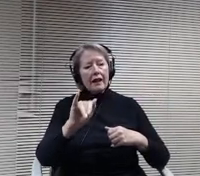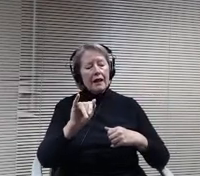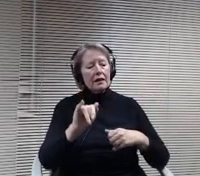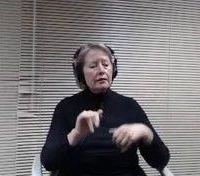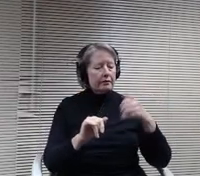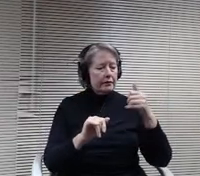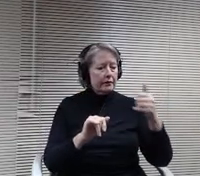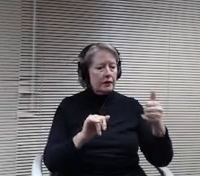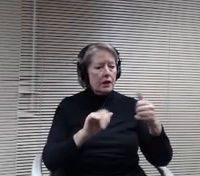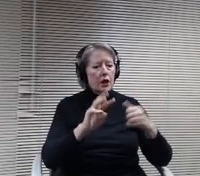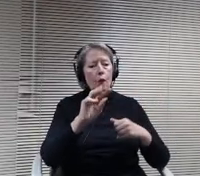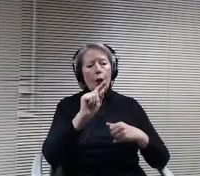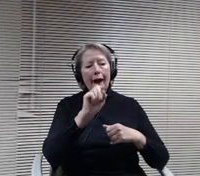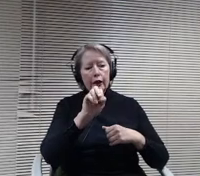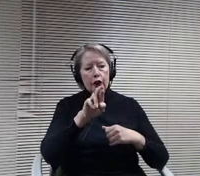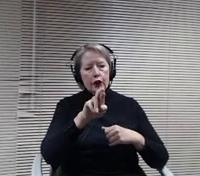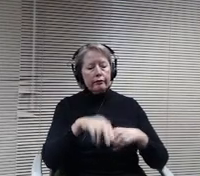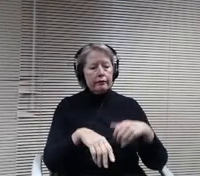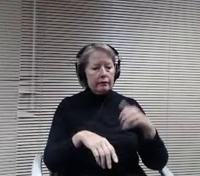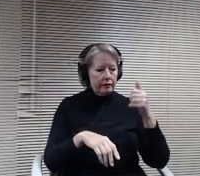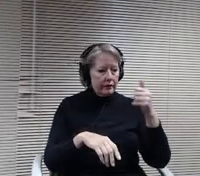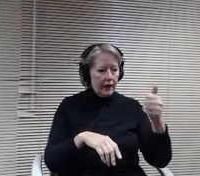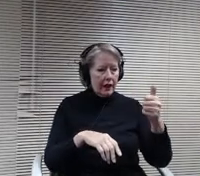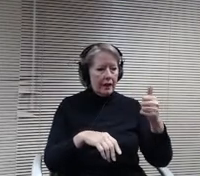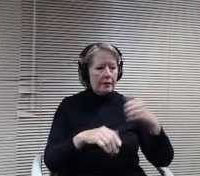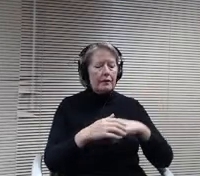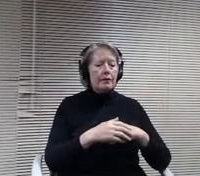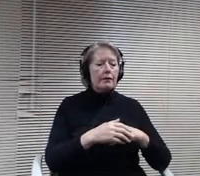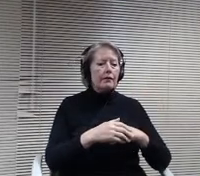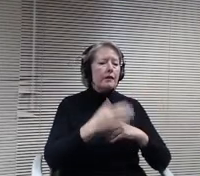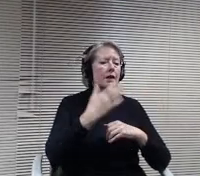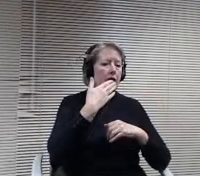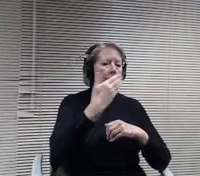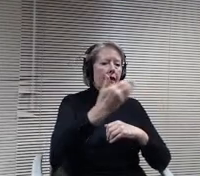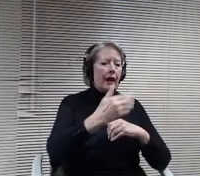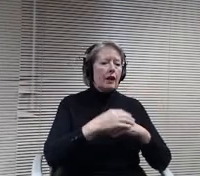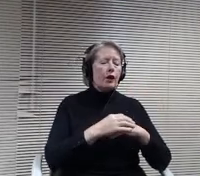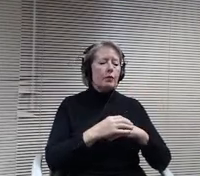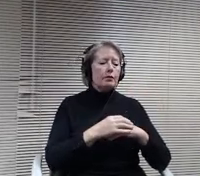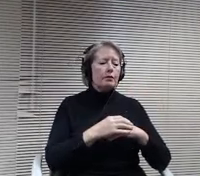I thank you. With seven eyes, the motion carries.